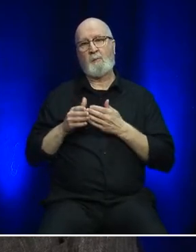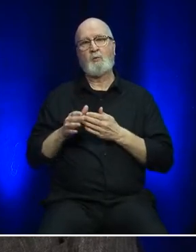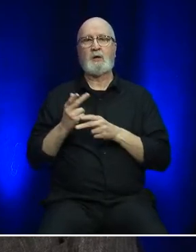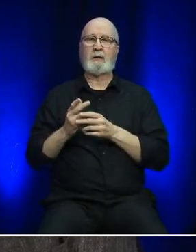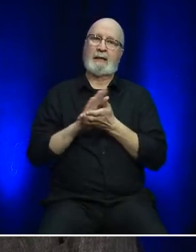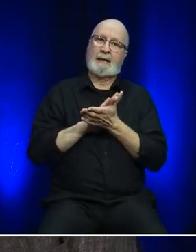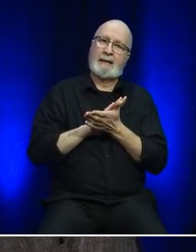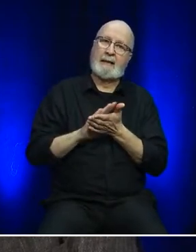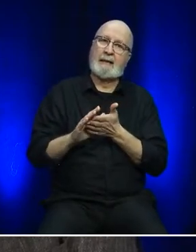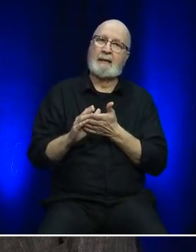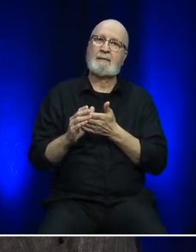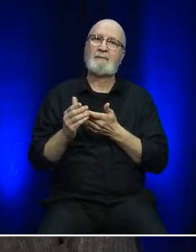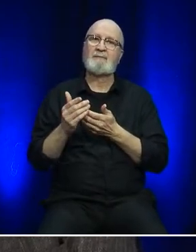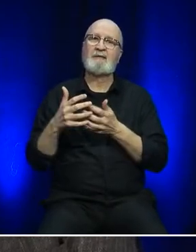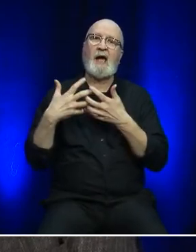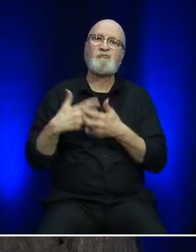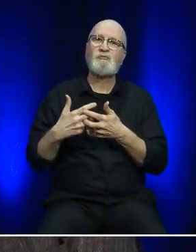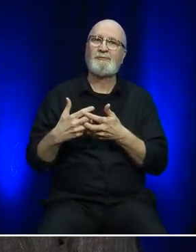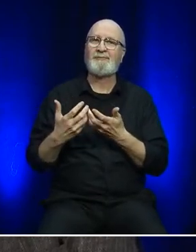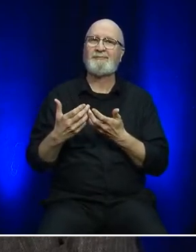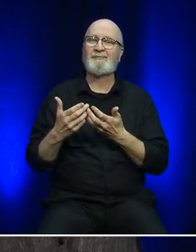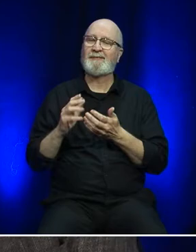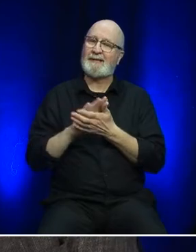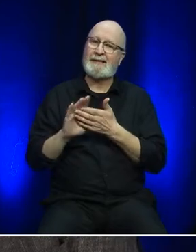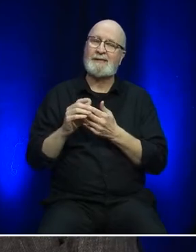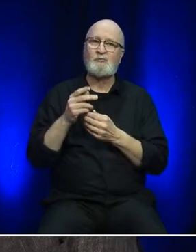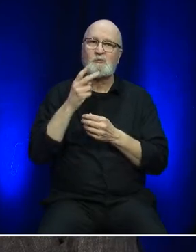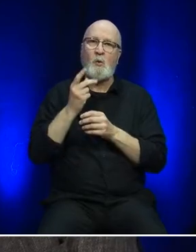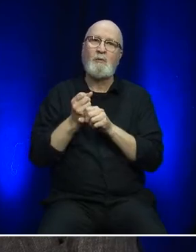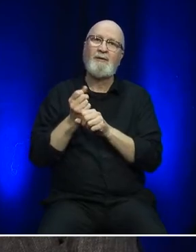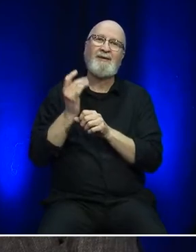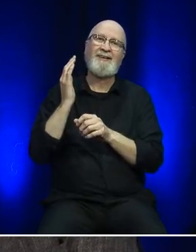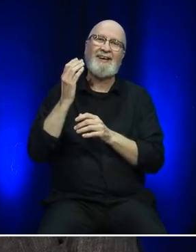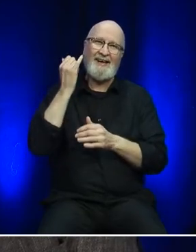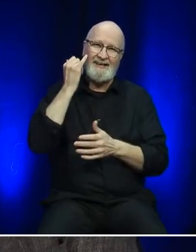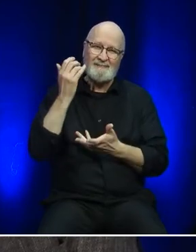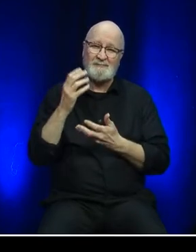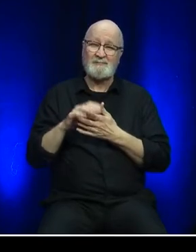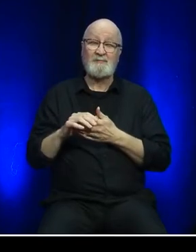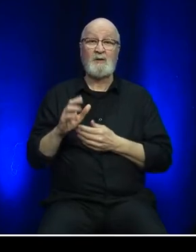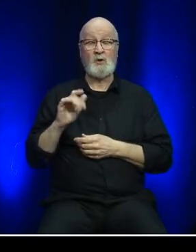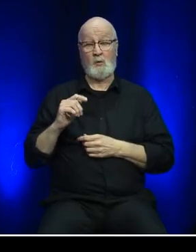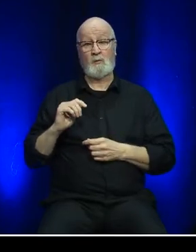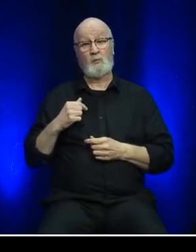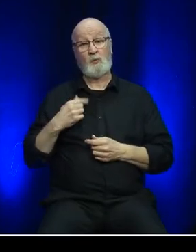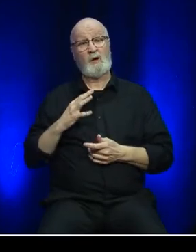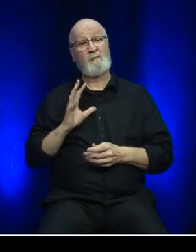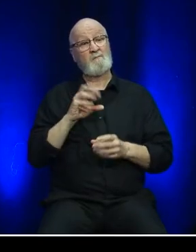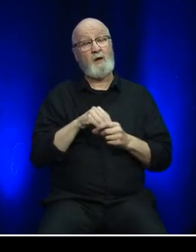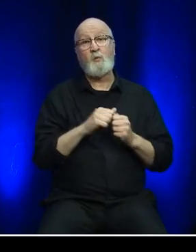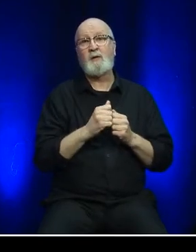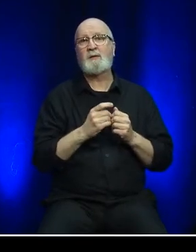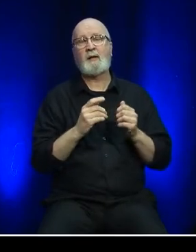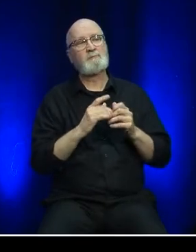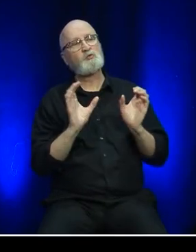As a member of the Green Marine Environmental Certification Program, we are focusing on continued improvement.